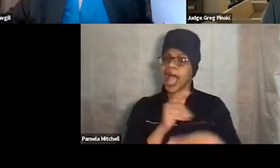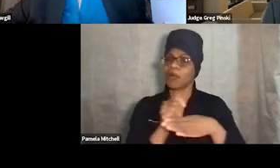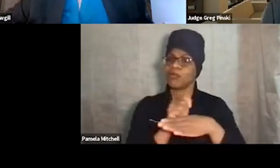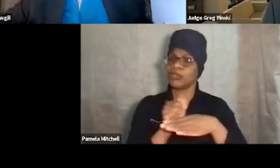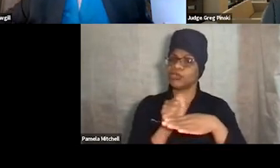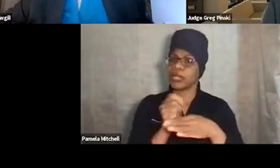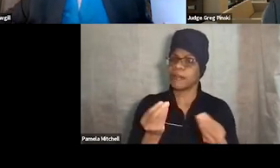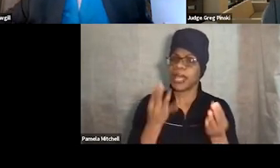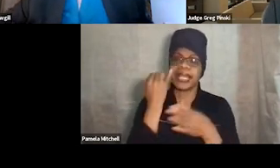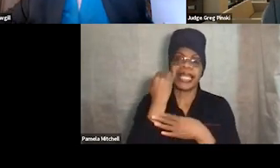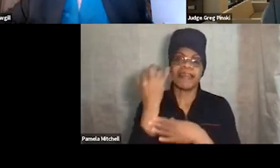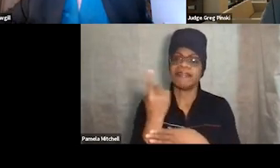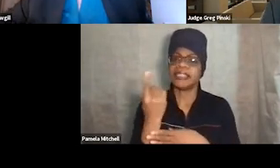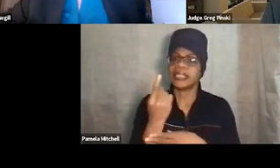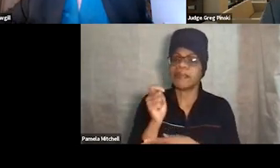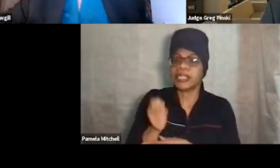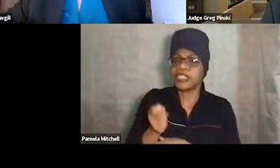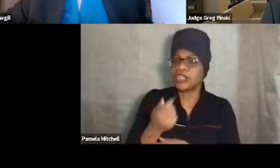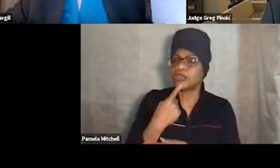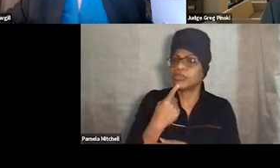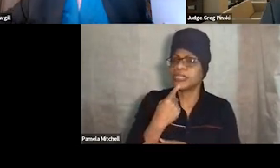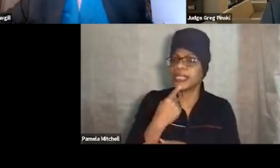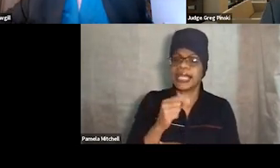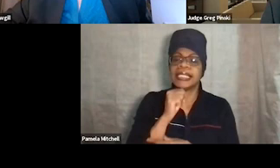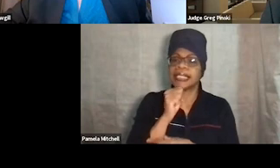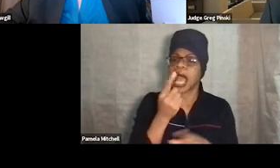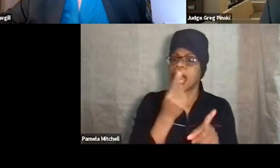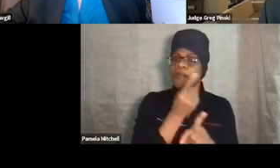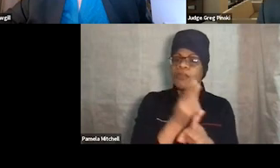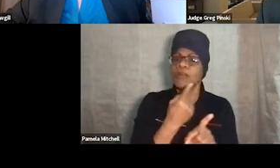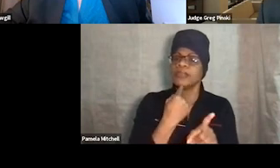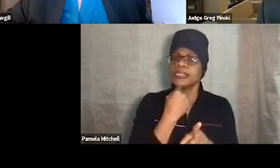if it's something that judge we would say, it's not appropriate to say to a participant.